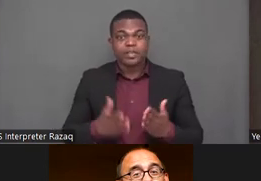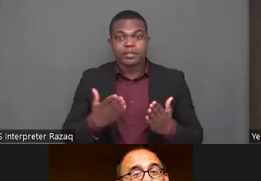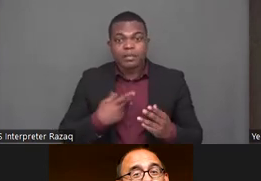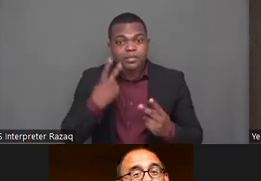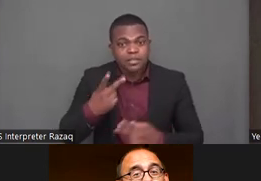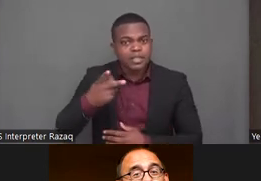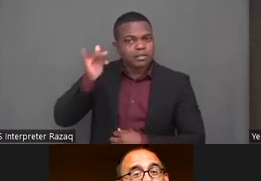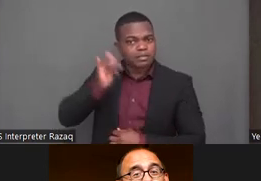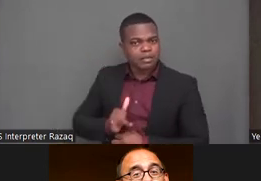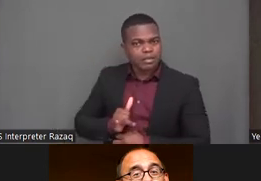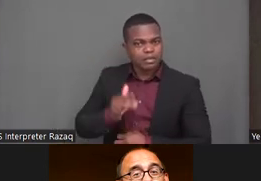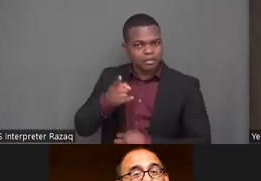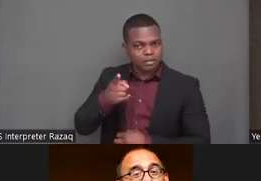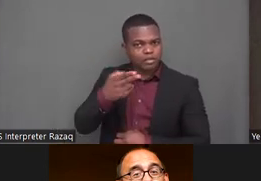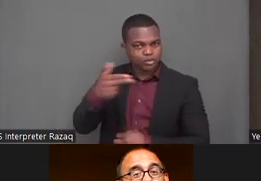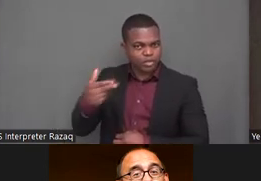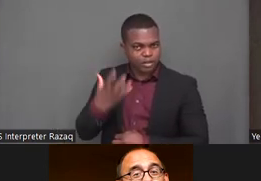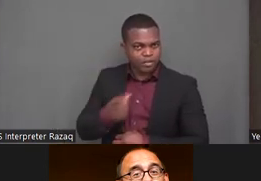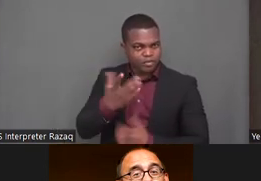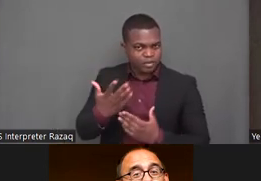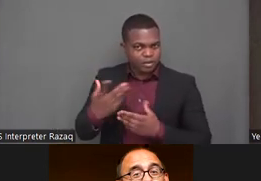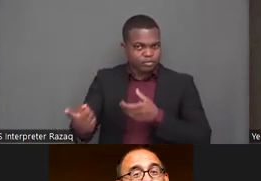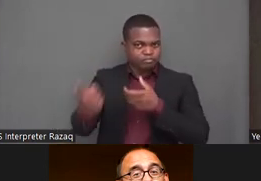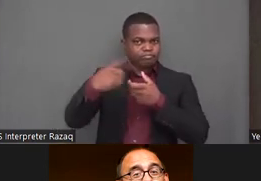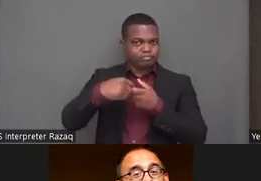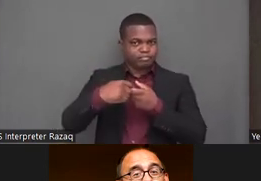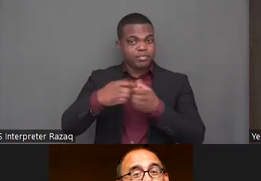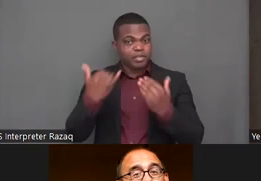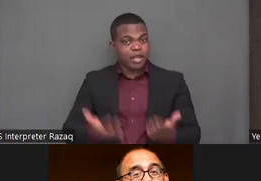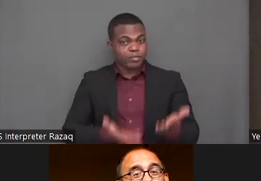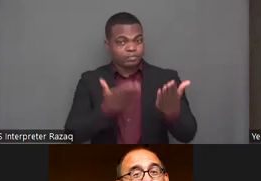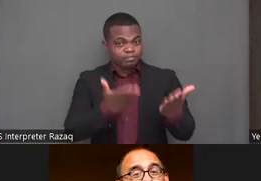and then uh the question to you is you've been passionately advocating for